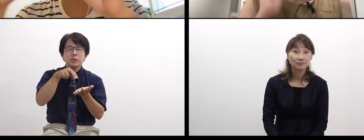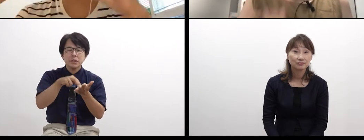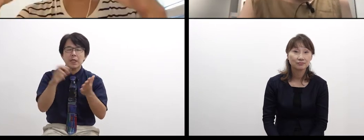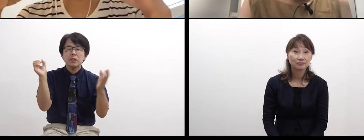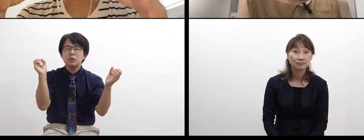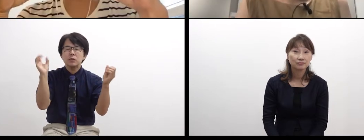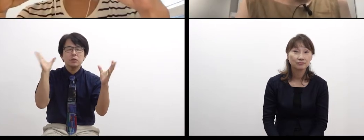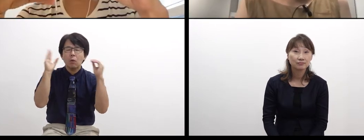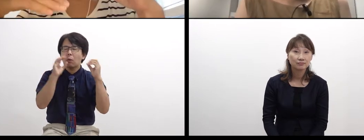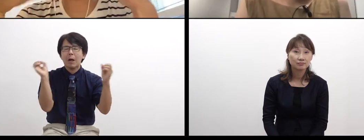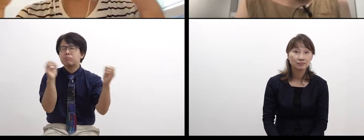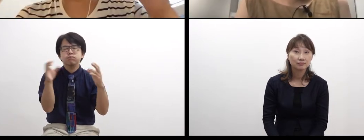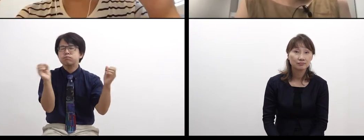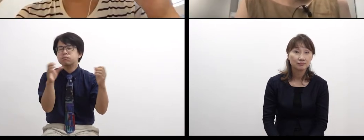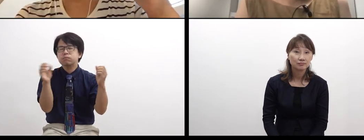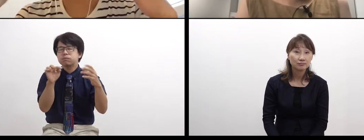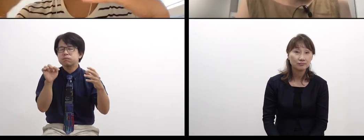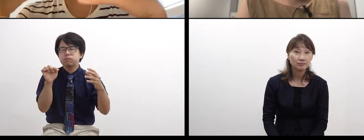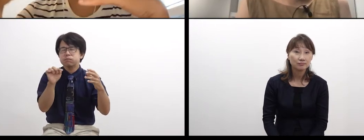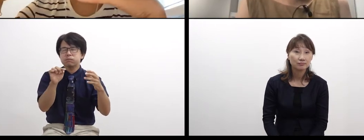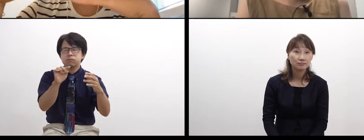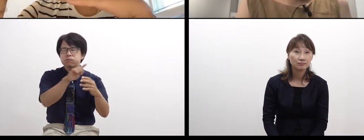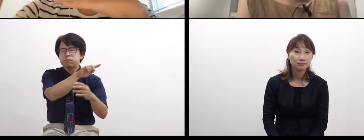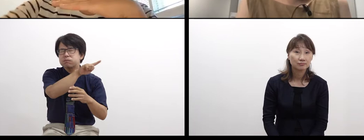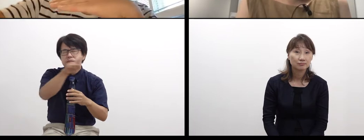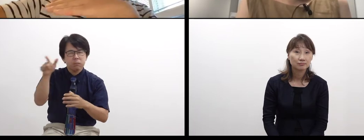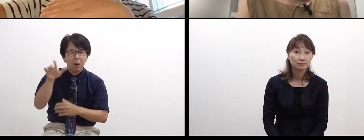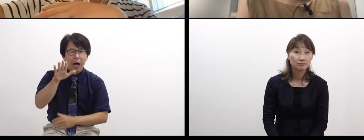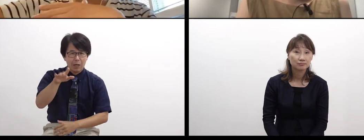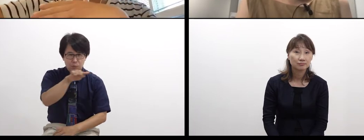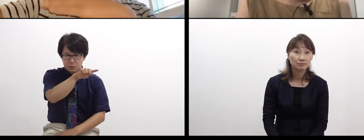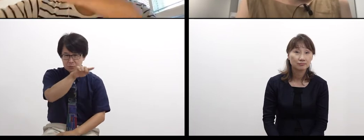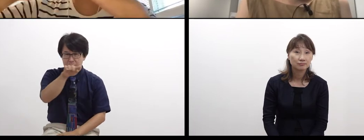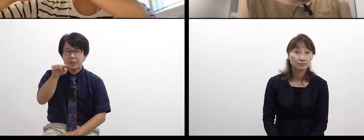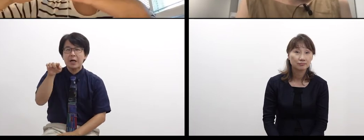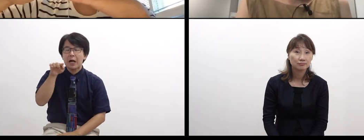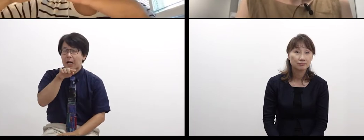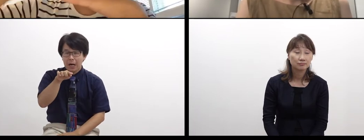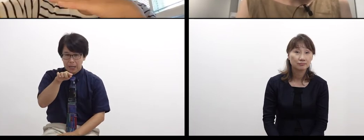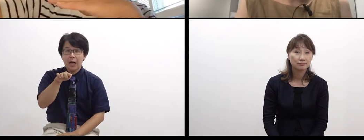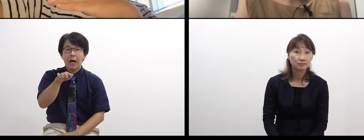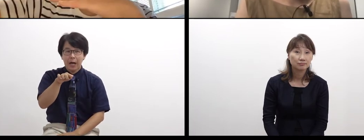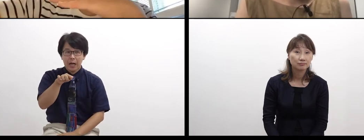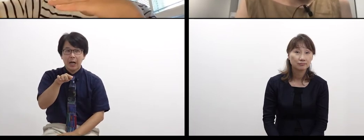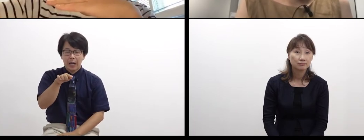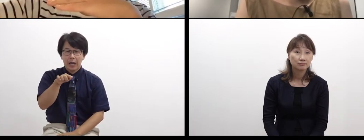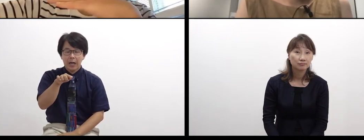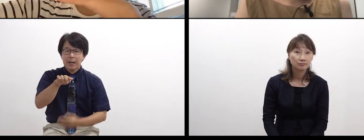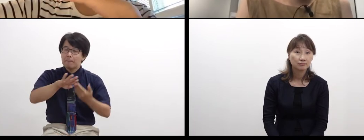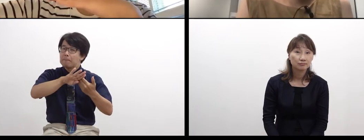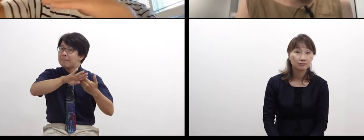another path for information